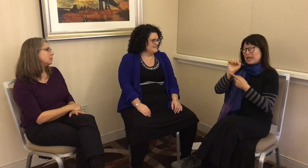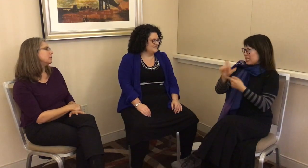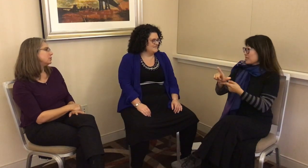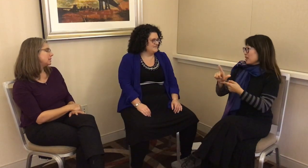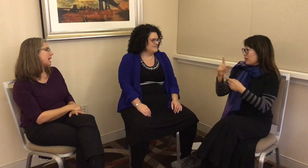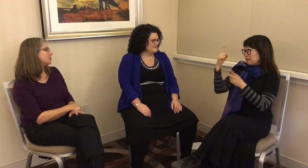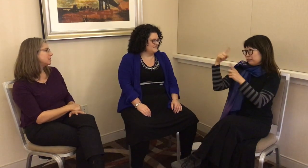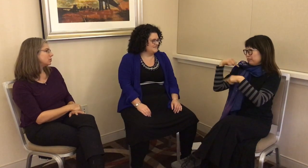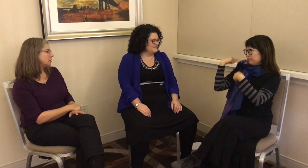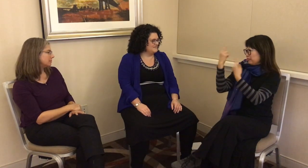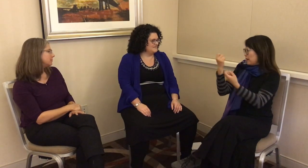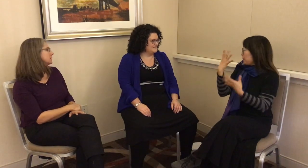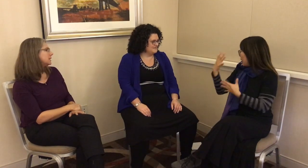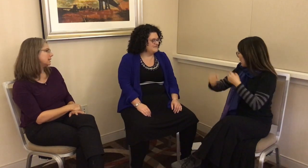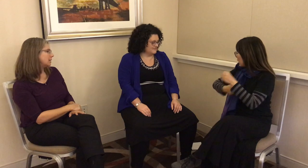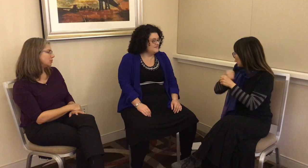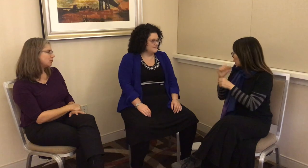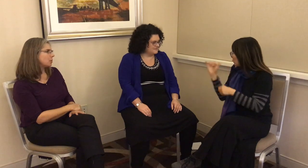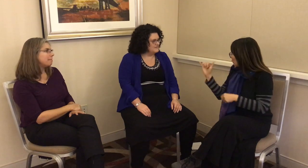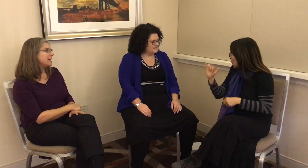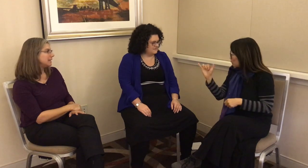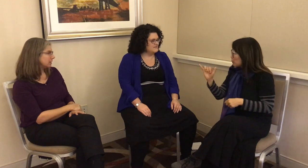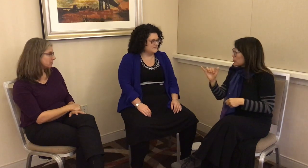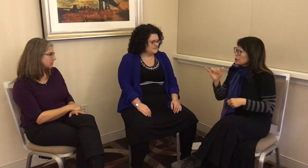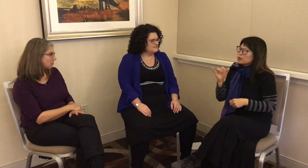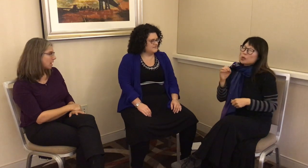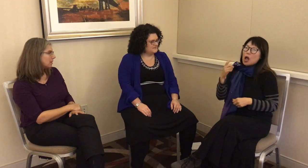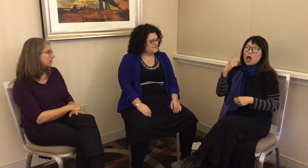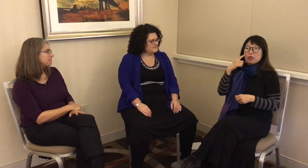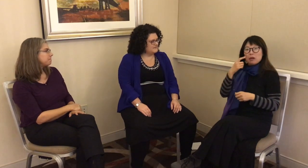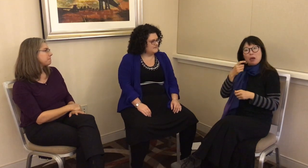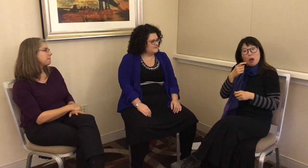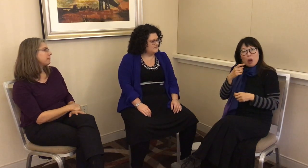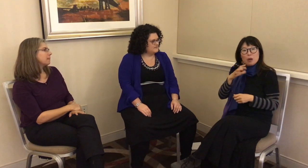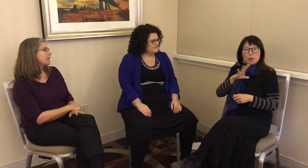researched the acquisition of sign language for many years as well. I thought, “Hmm,